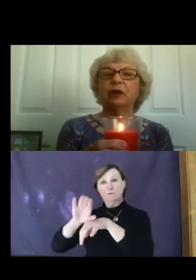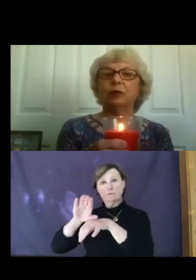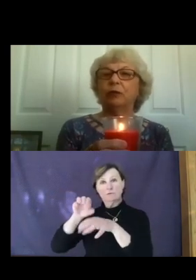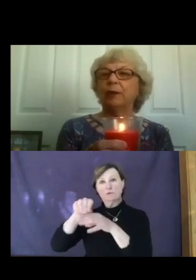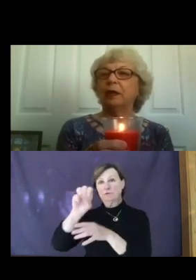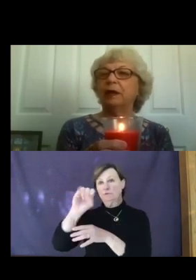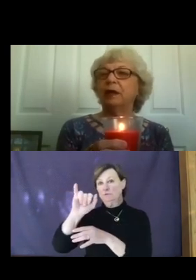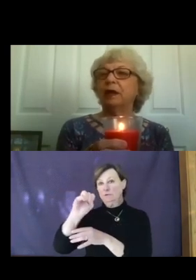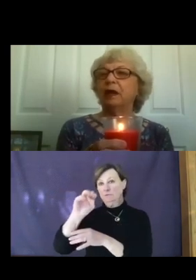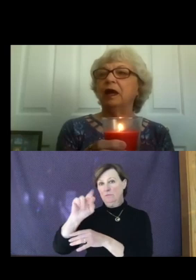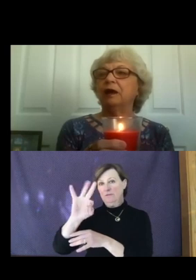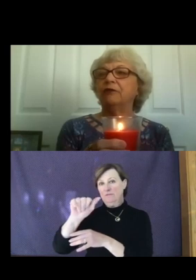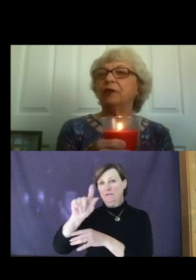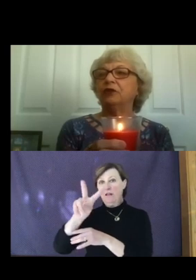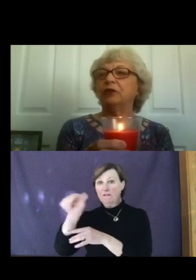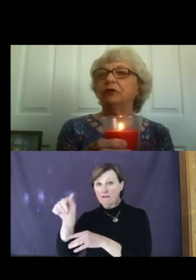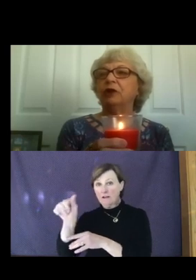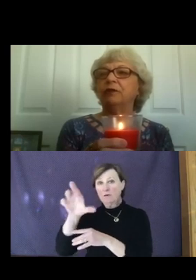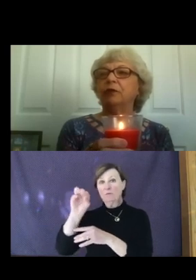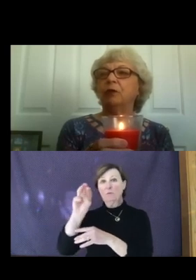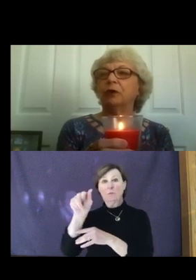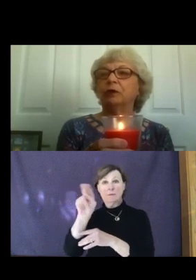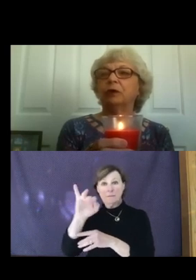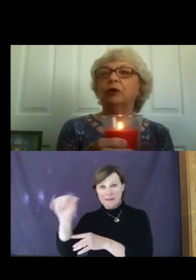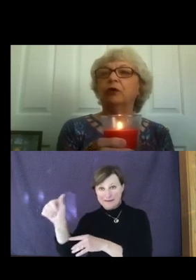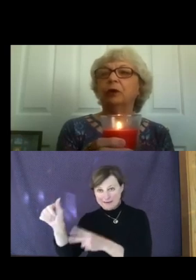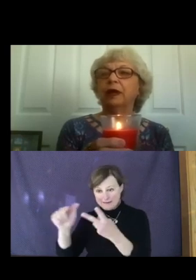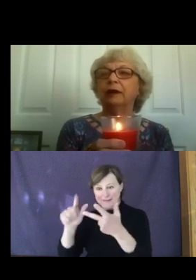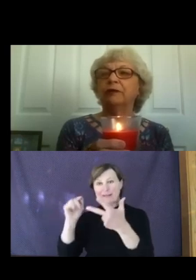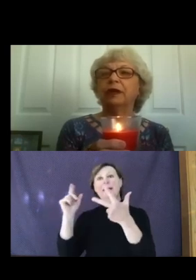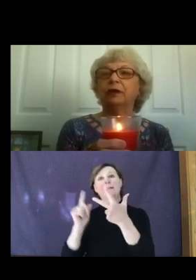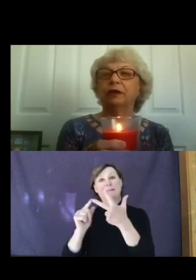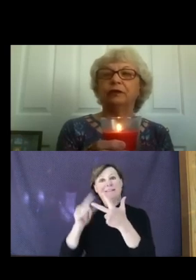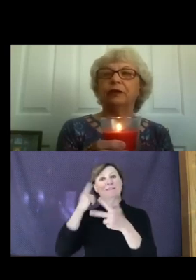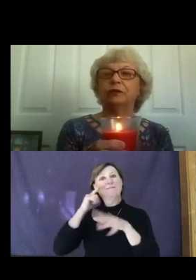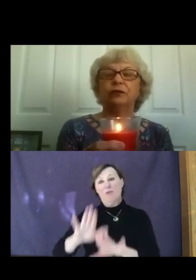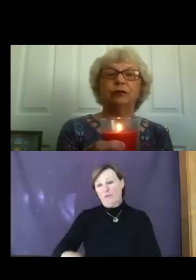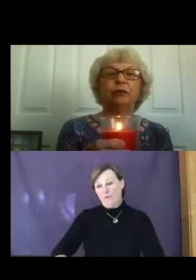Romania, and for the children of the world who will navigate us into the future.